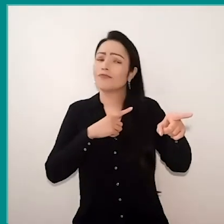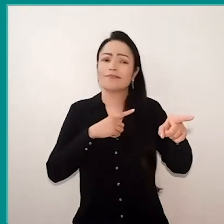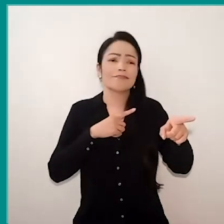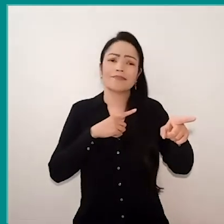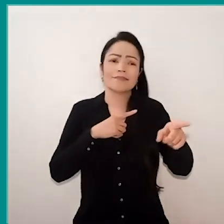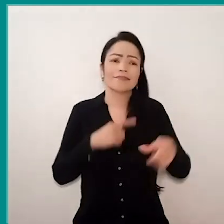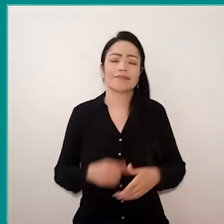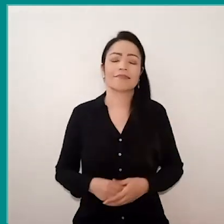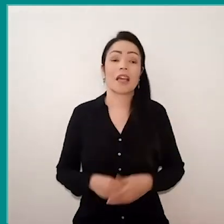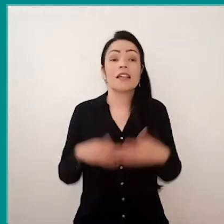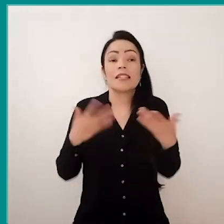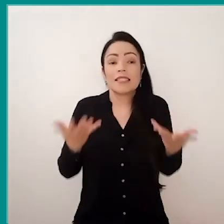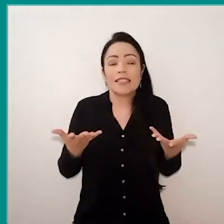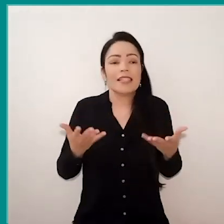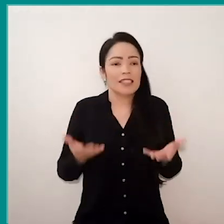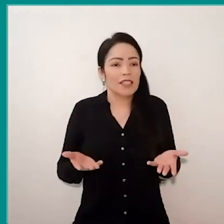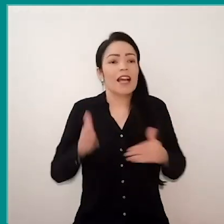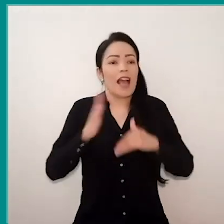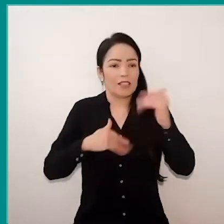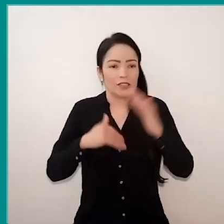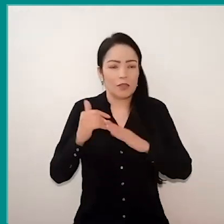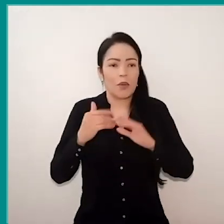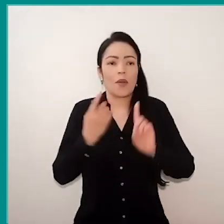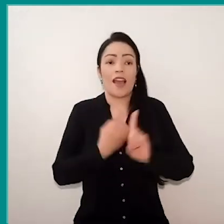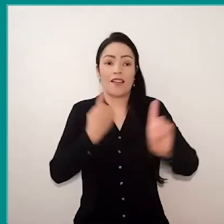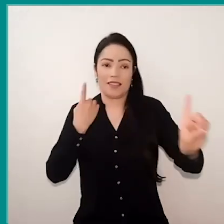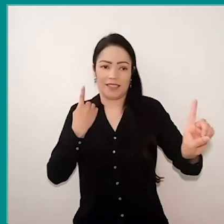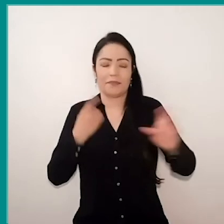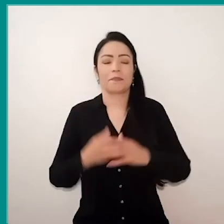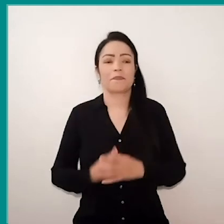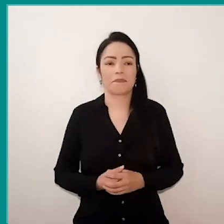so, we call it remote actions. And, in this year of remote actions,